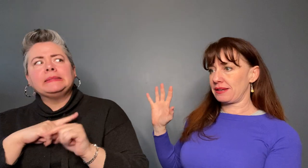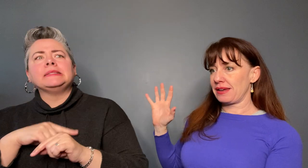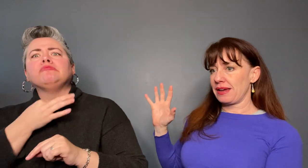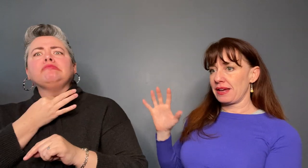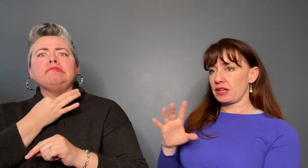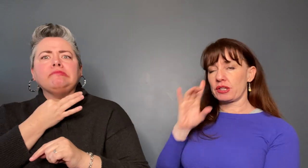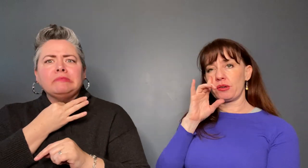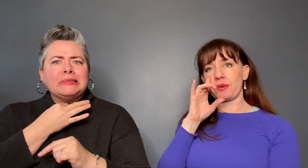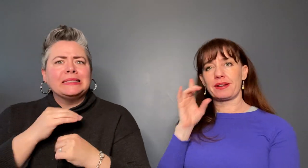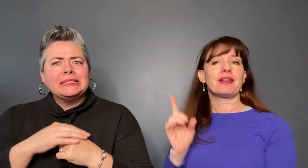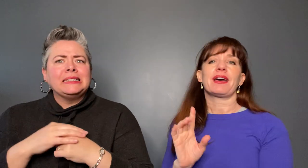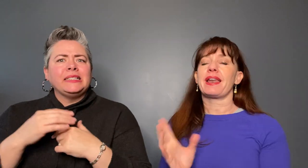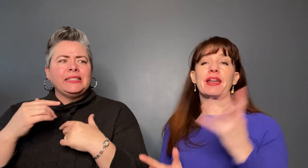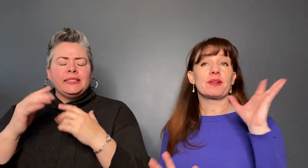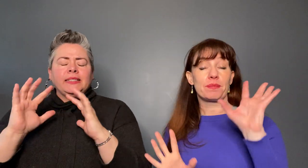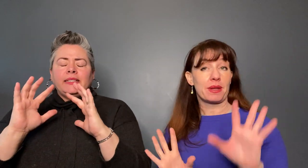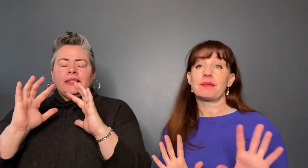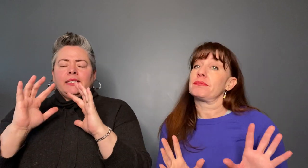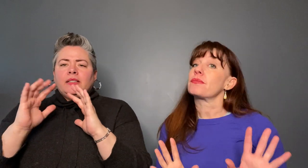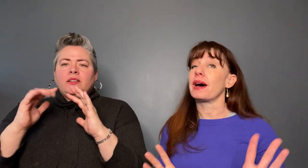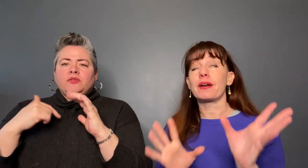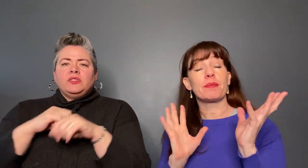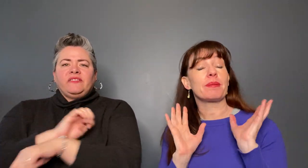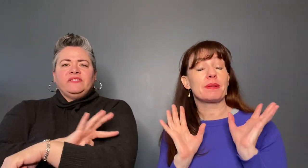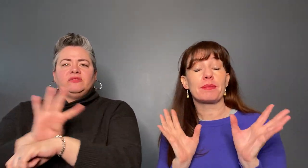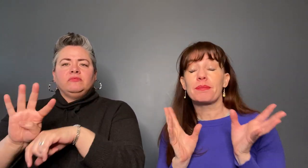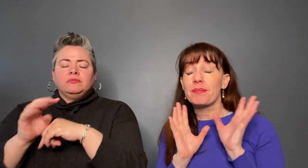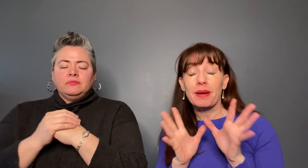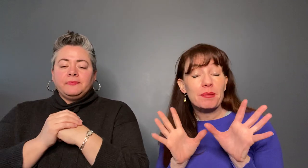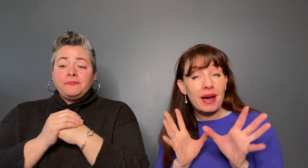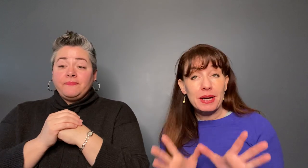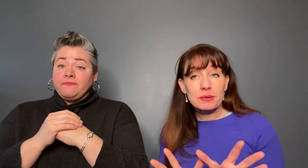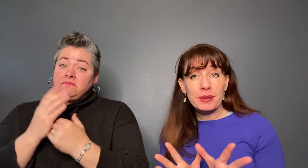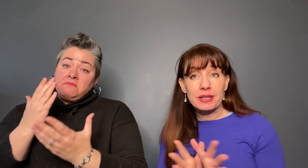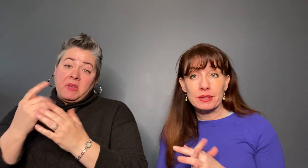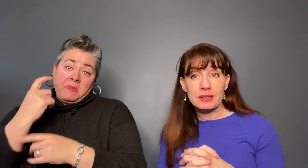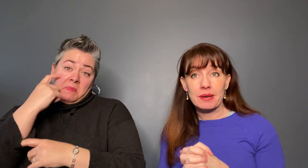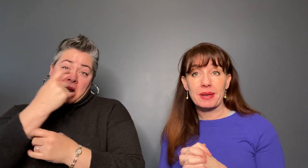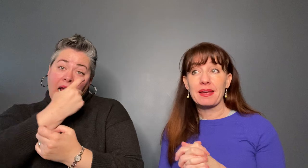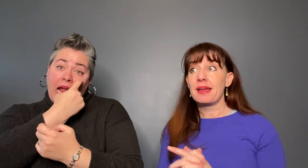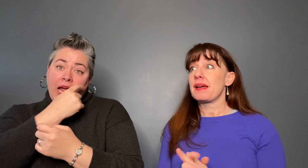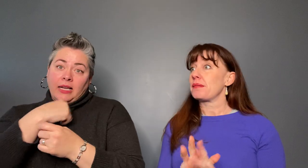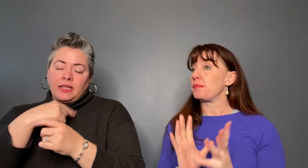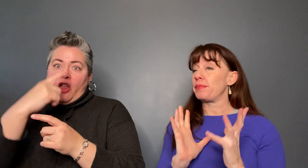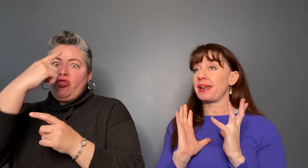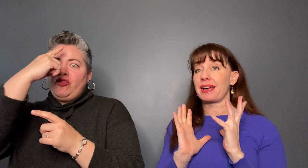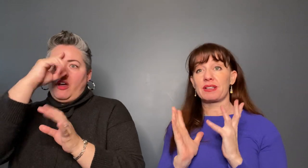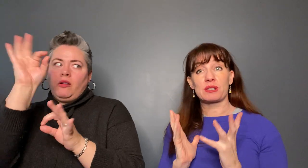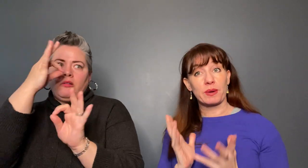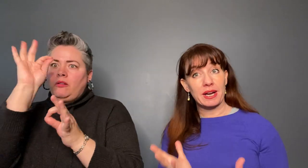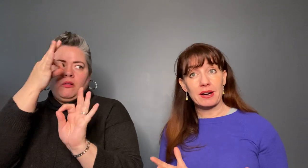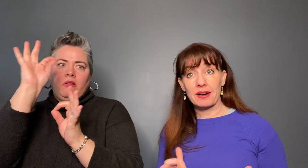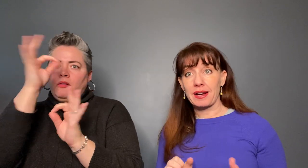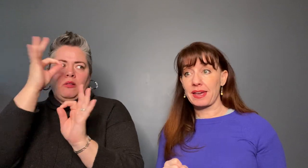maybe my eyes are playing tricks on me but I swear I kept